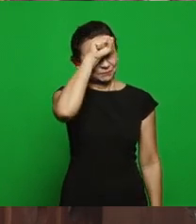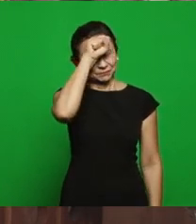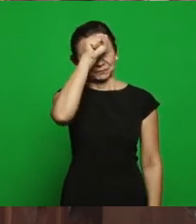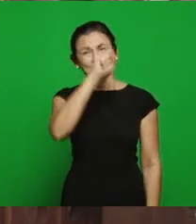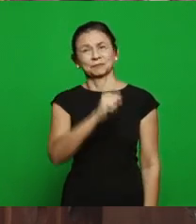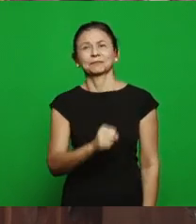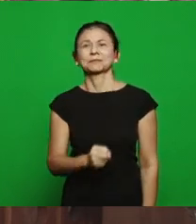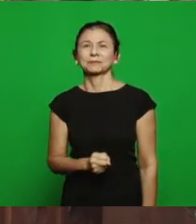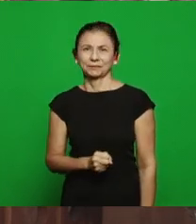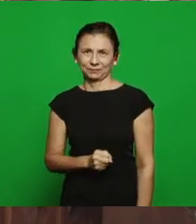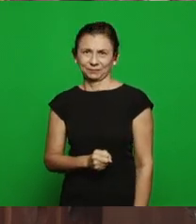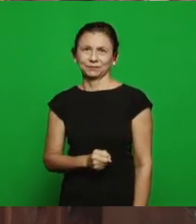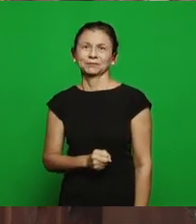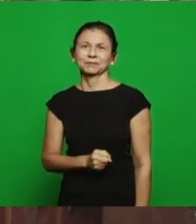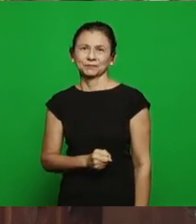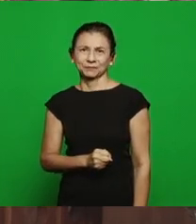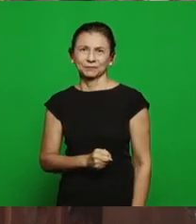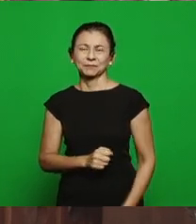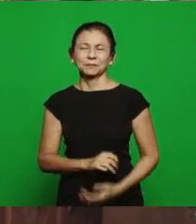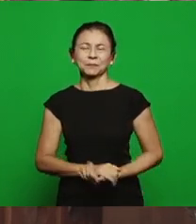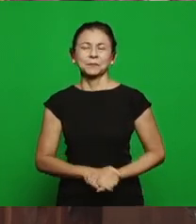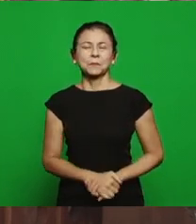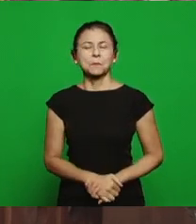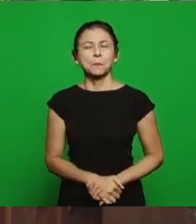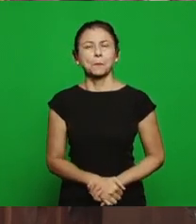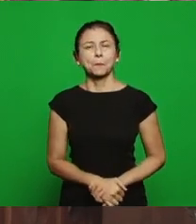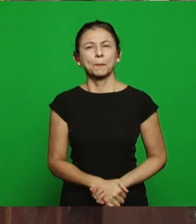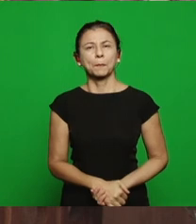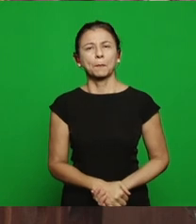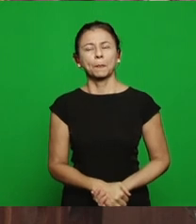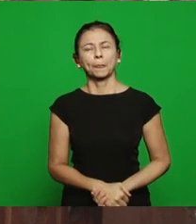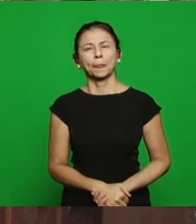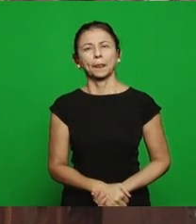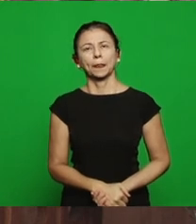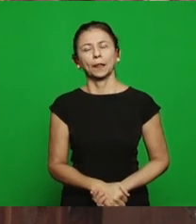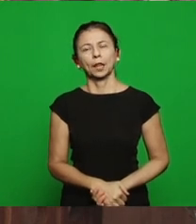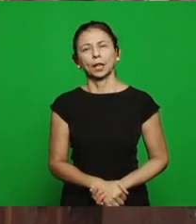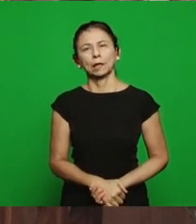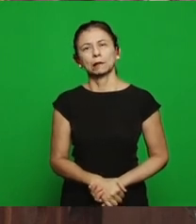men to sorcery, the result here